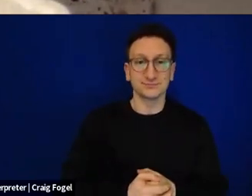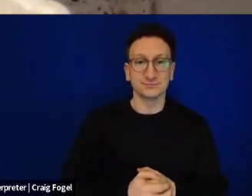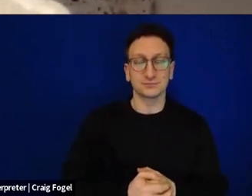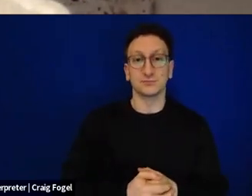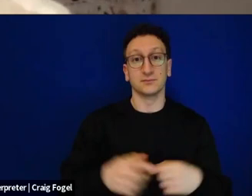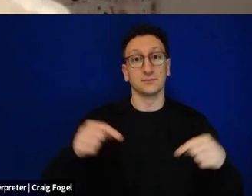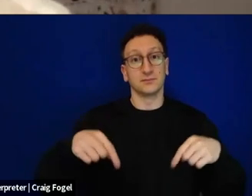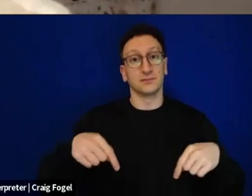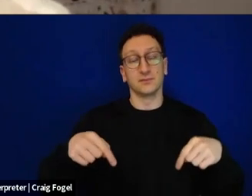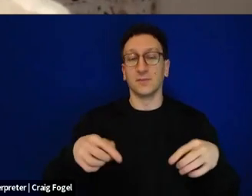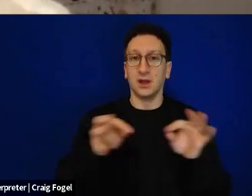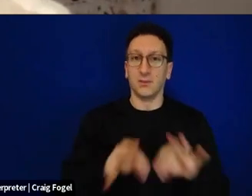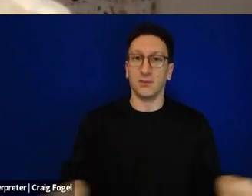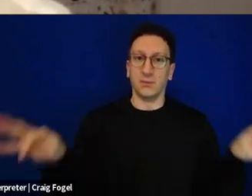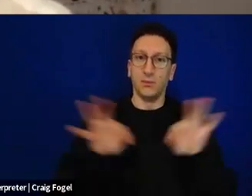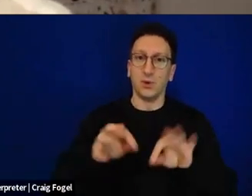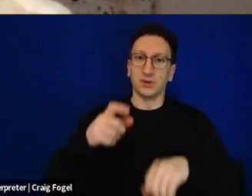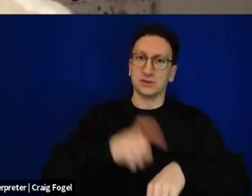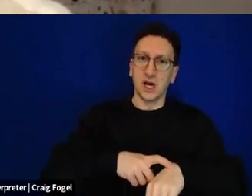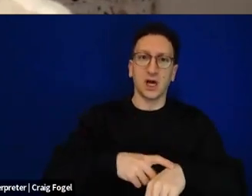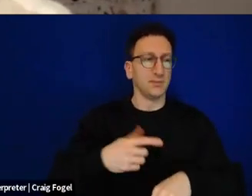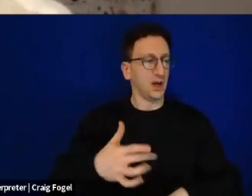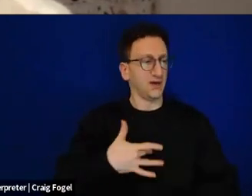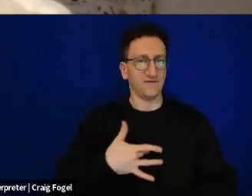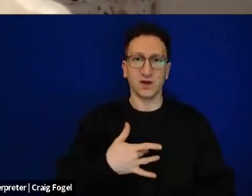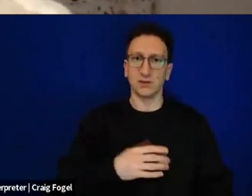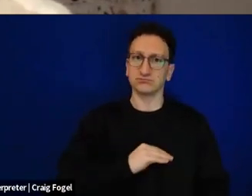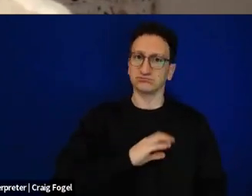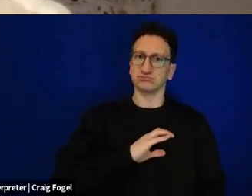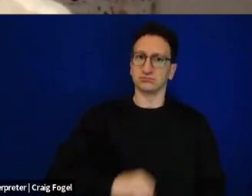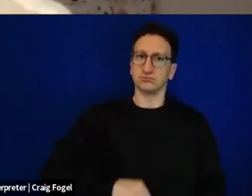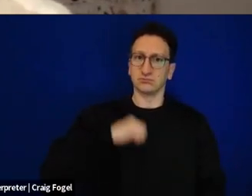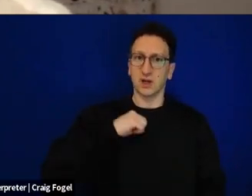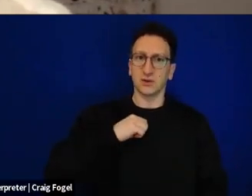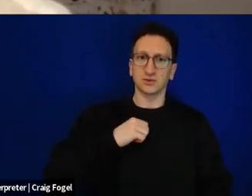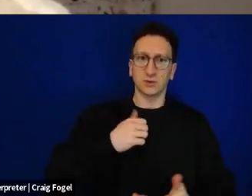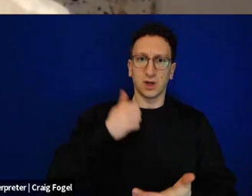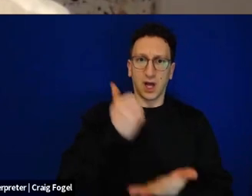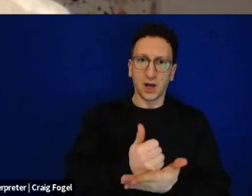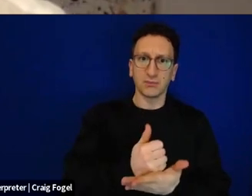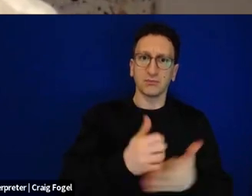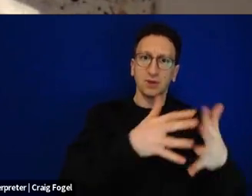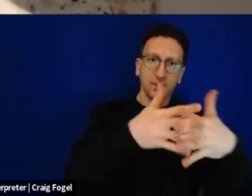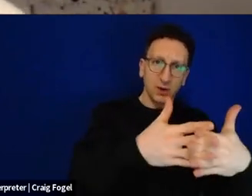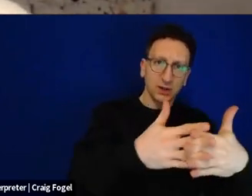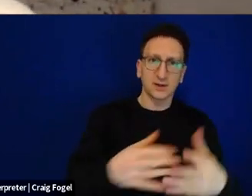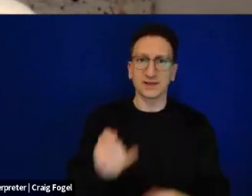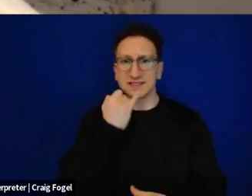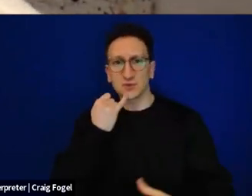it feels very powerful and empowering to be connecting Israel and North America and